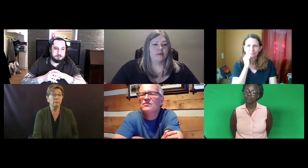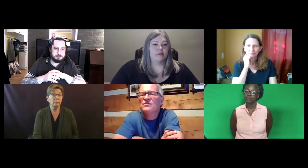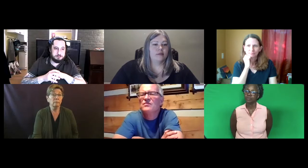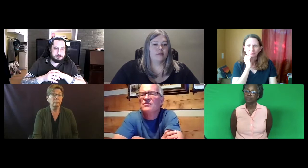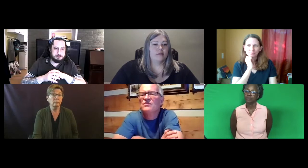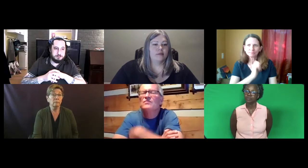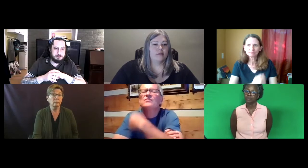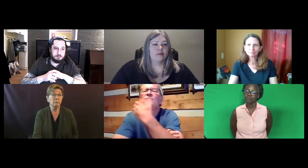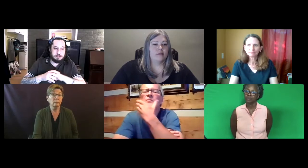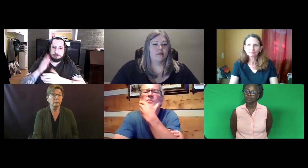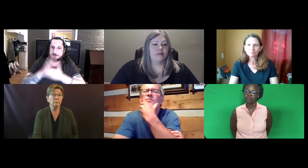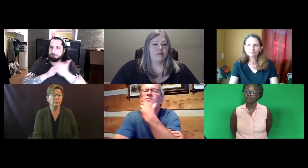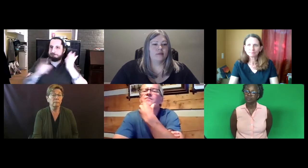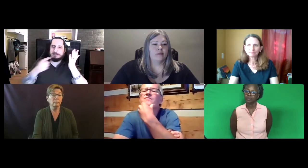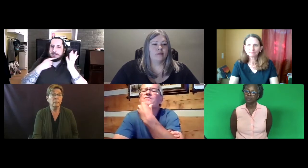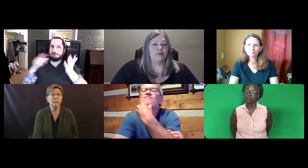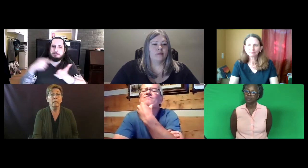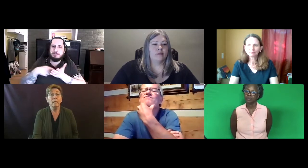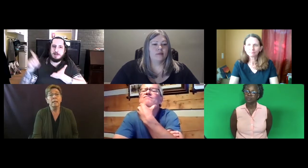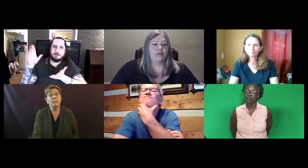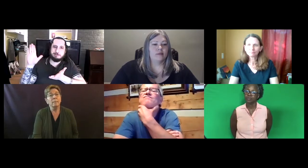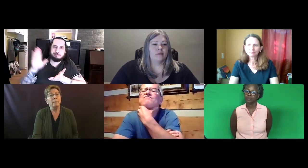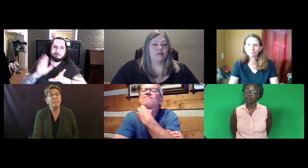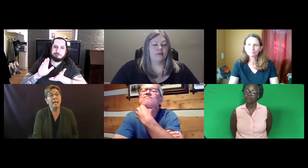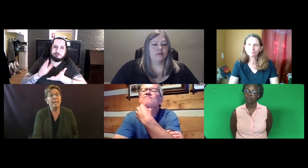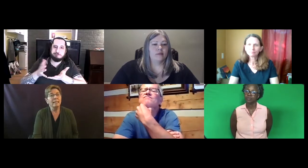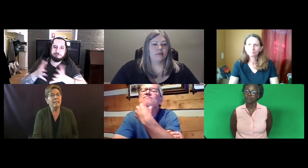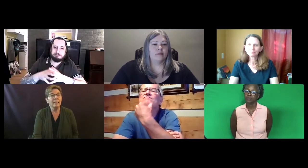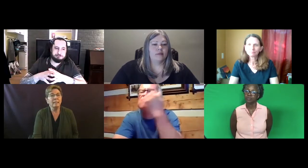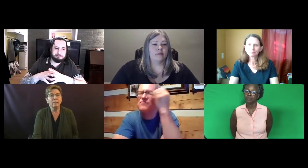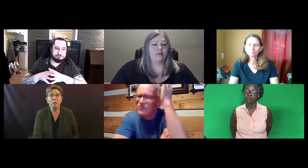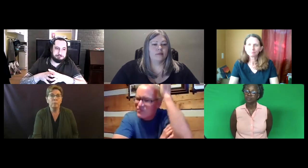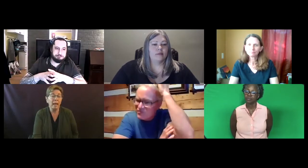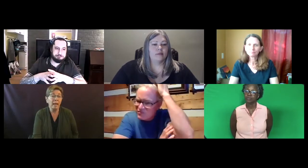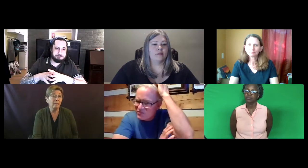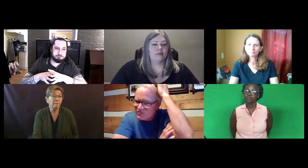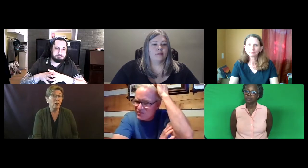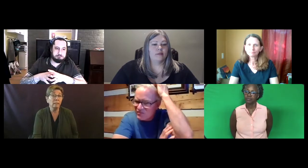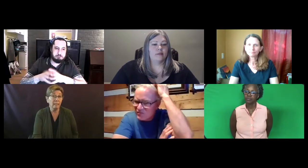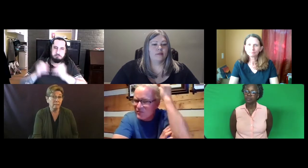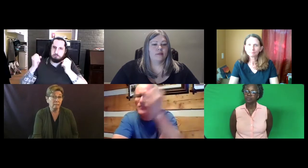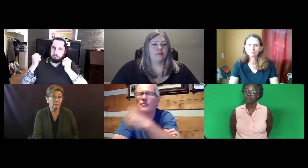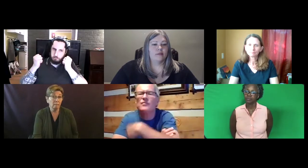Some people said that, you know, they're paid far less.